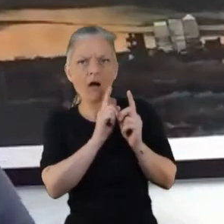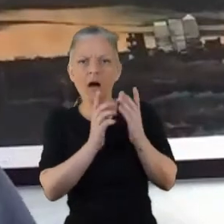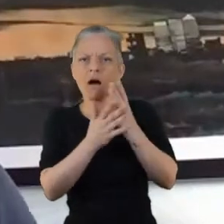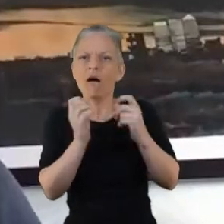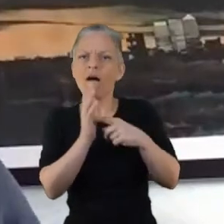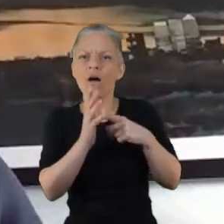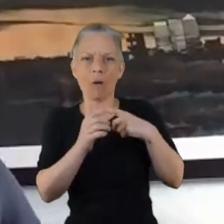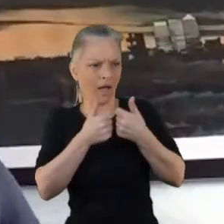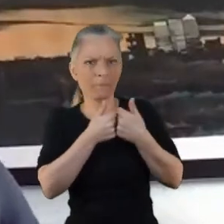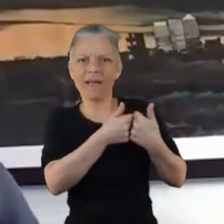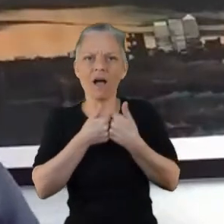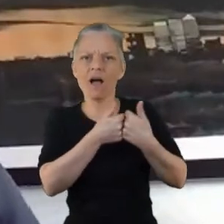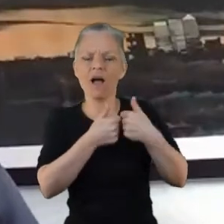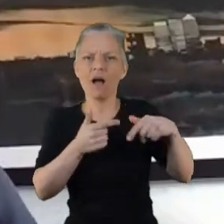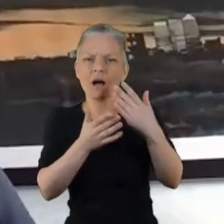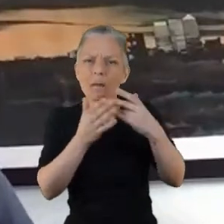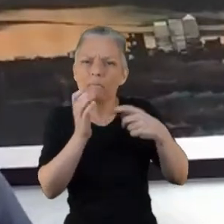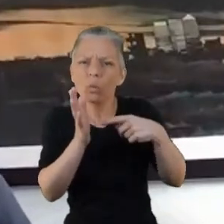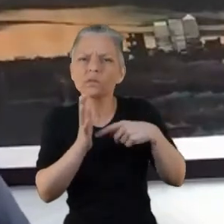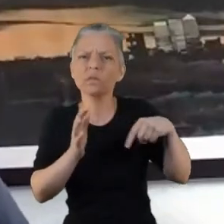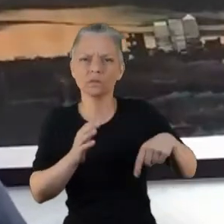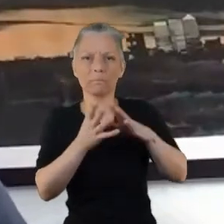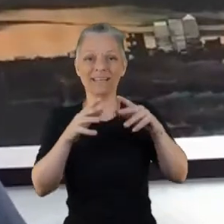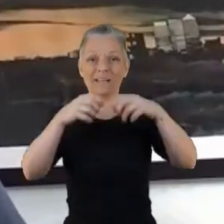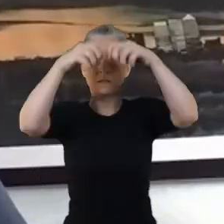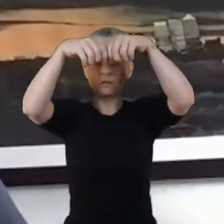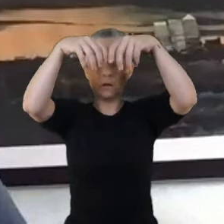But I agree with Dom as well we can have a bit of a, when you're in hospital you can